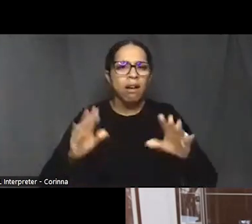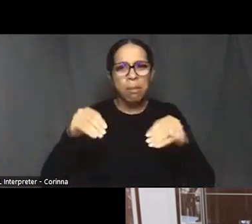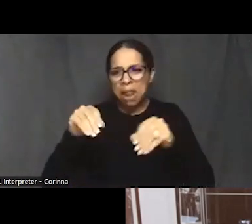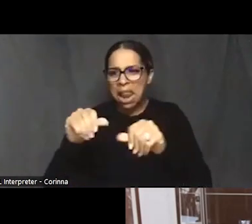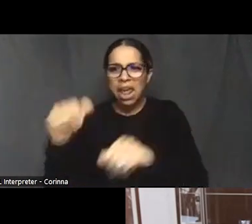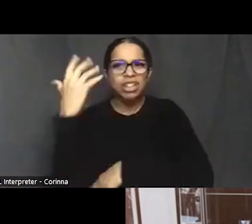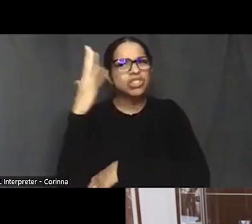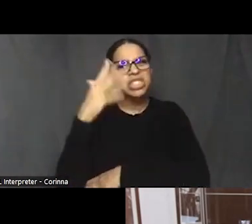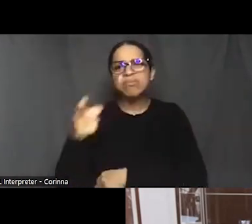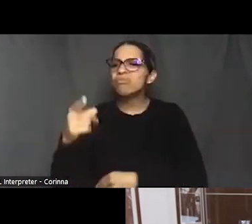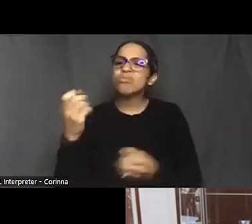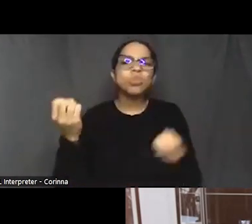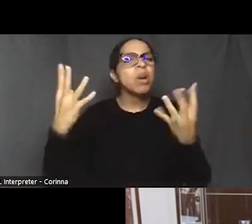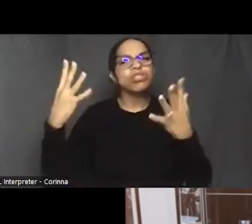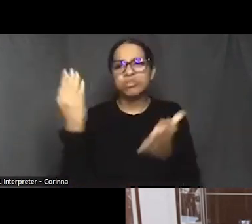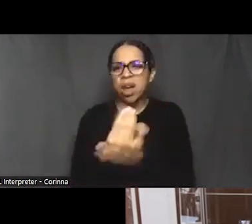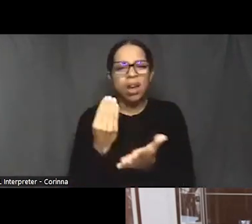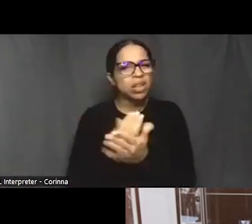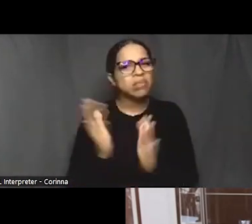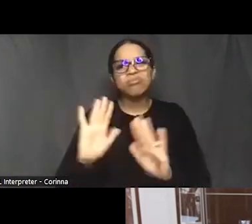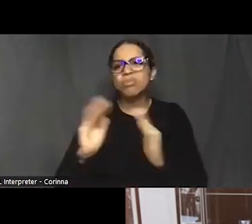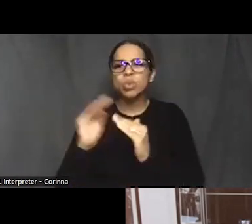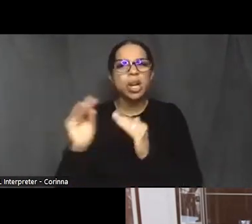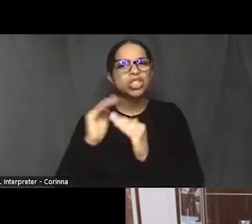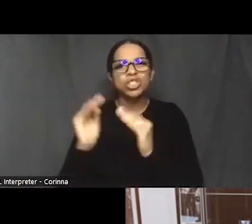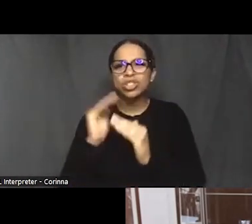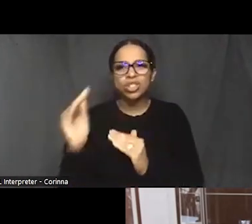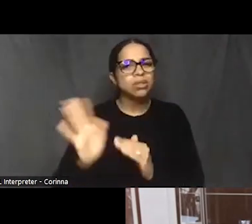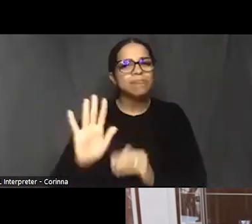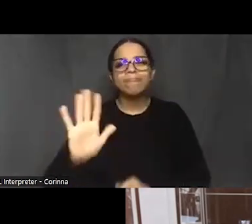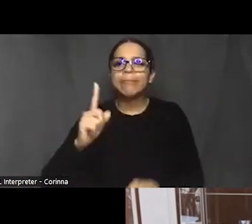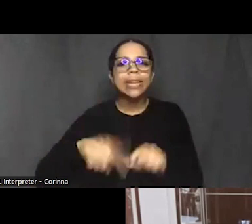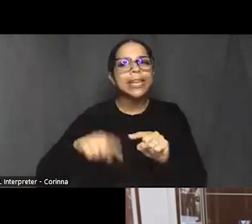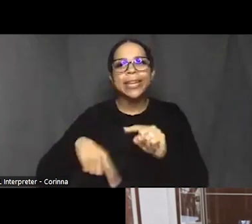This all of this impacts black people because the places